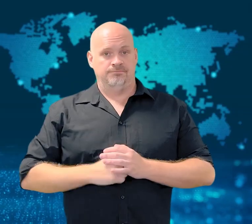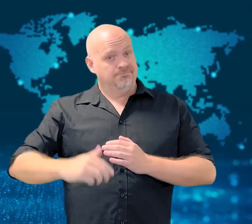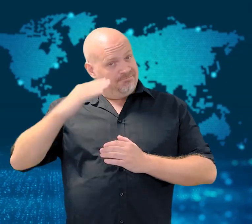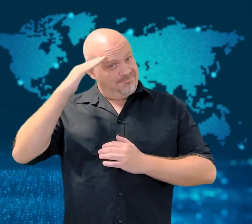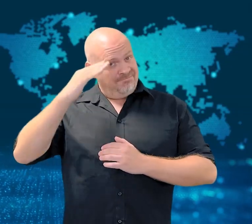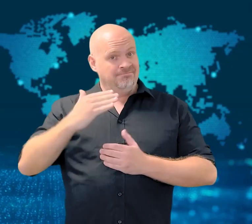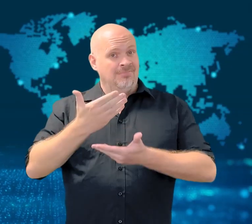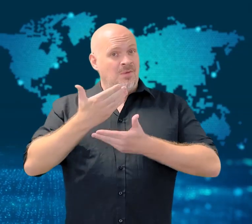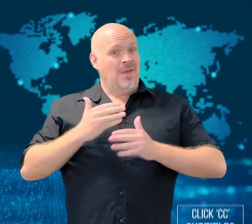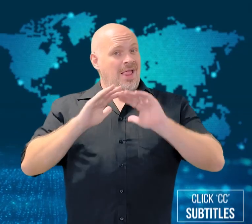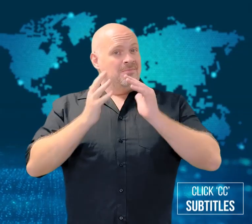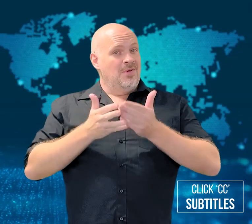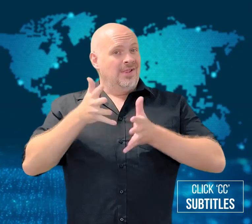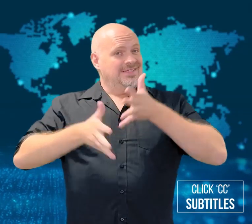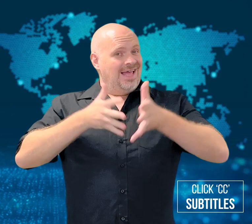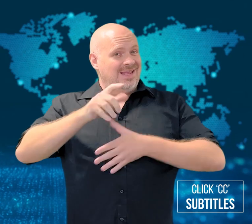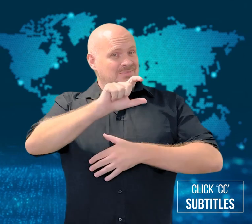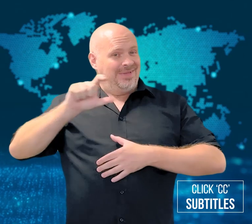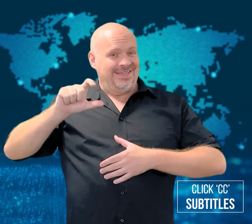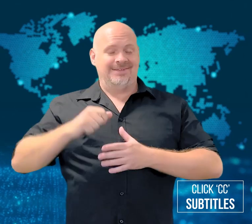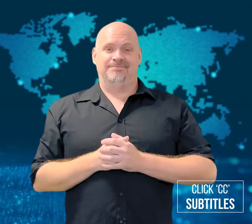Welcome to WorldSign Week!